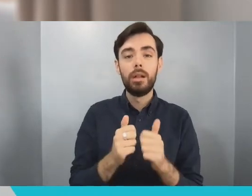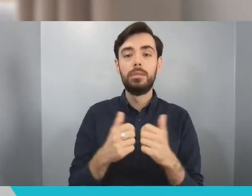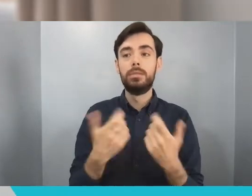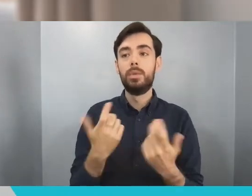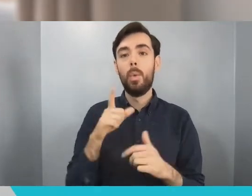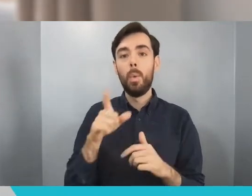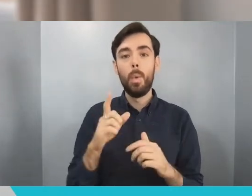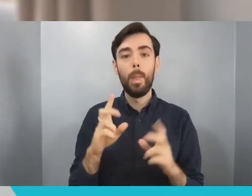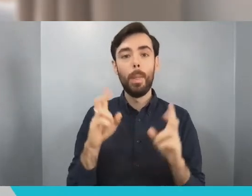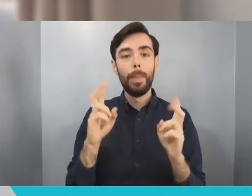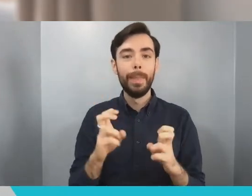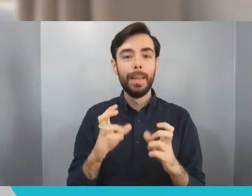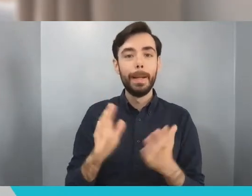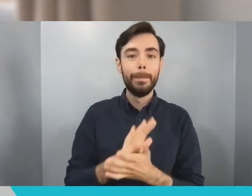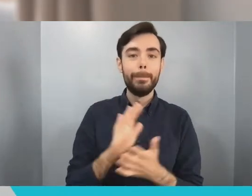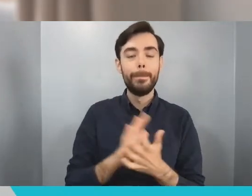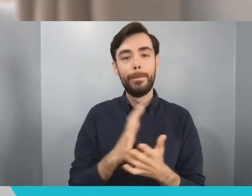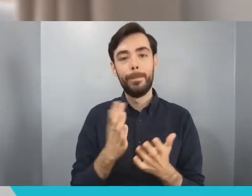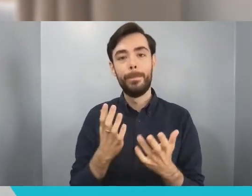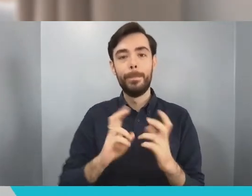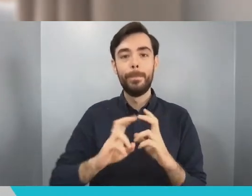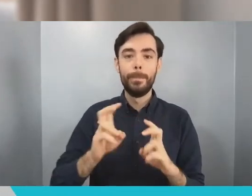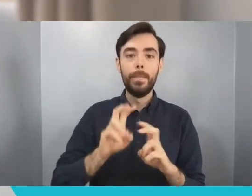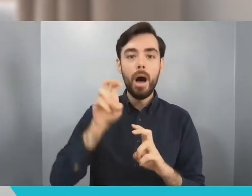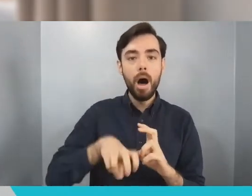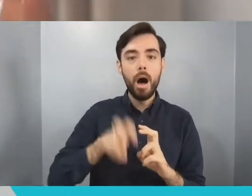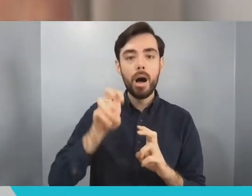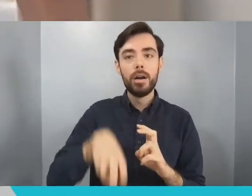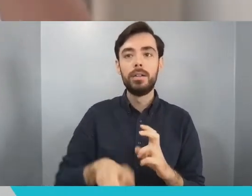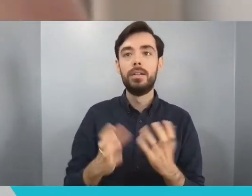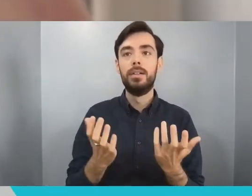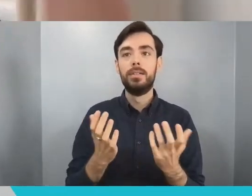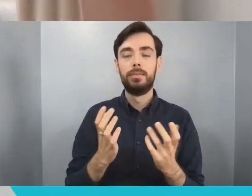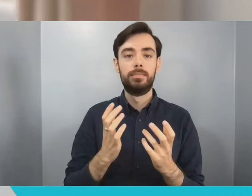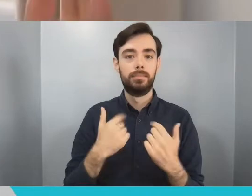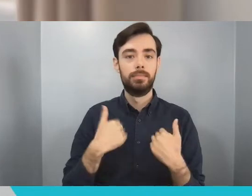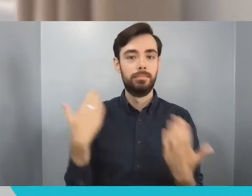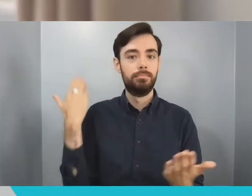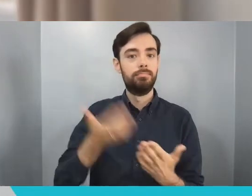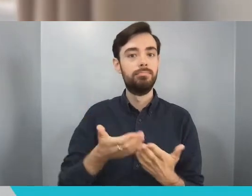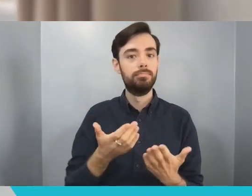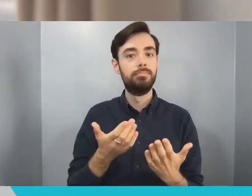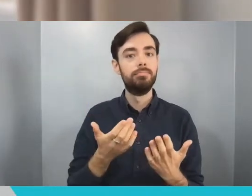and we spent a lot of time over the last 18 months taking public touch screens that you